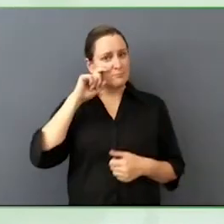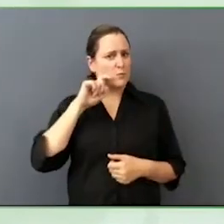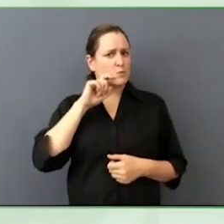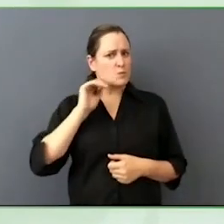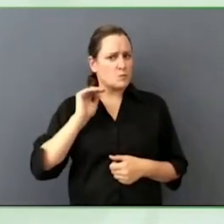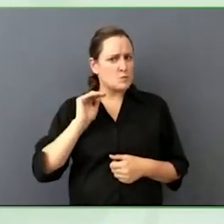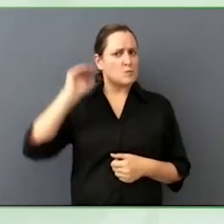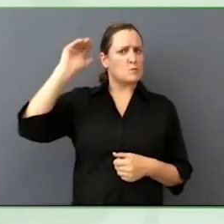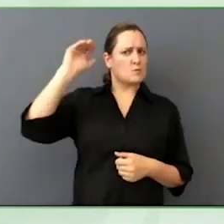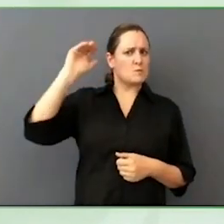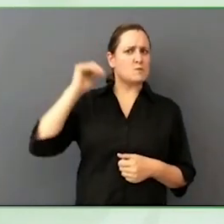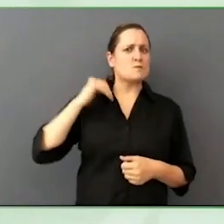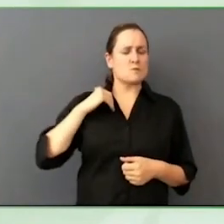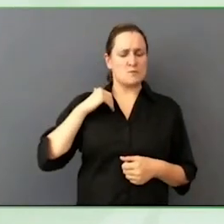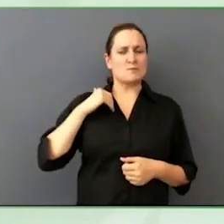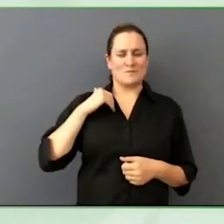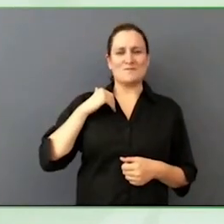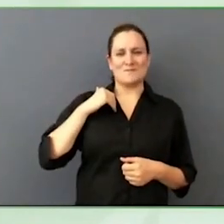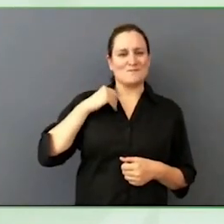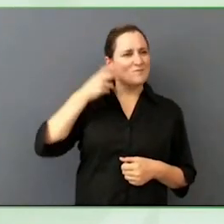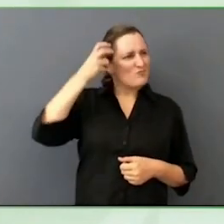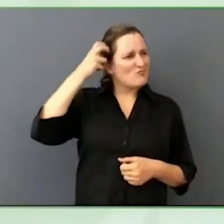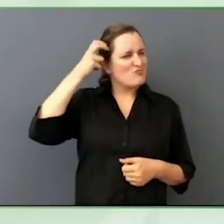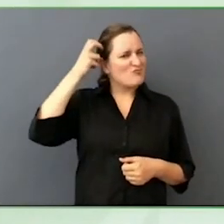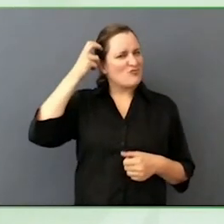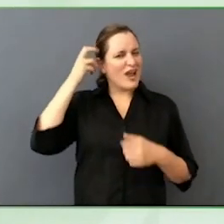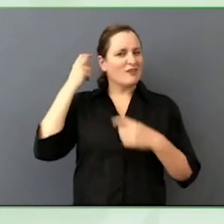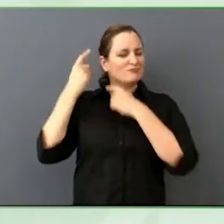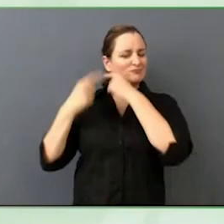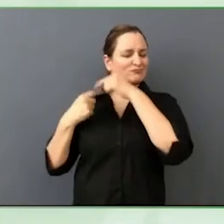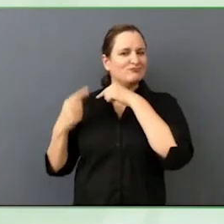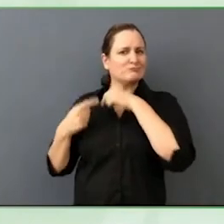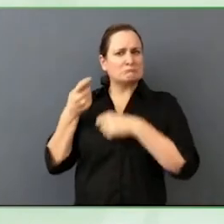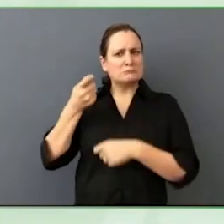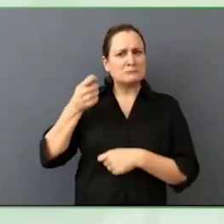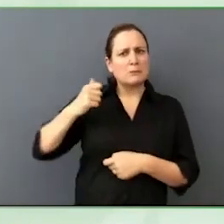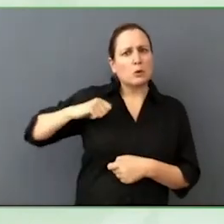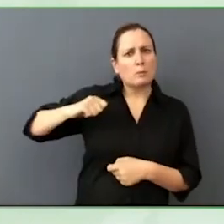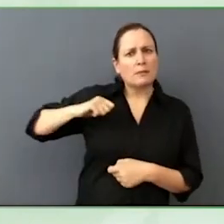woman with grey and purple hair and I'm also wearing green today to celebrate Zero Project.